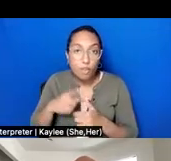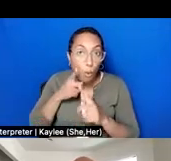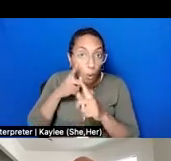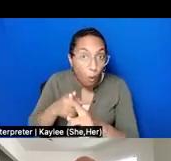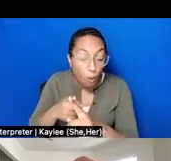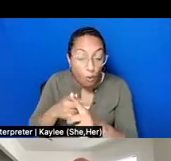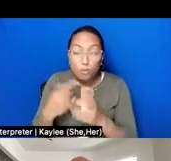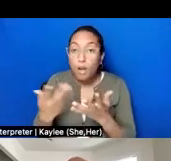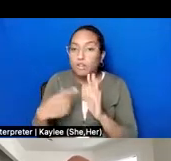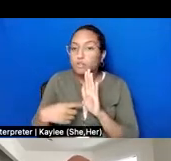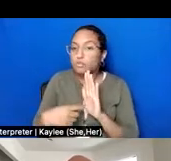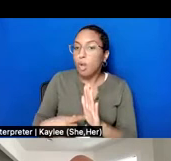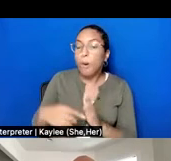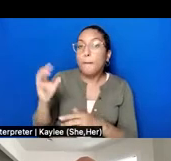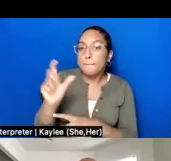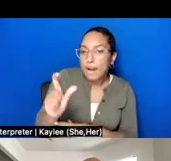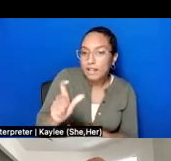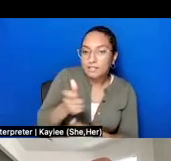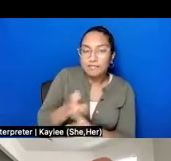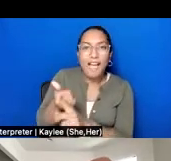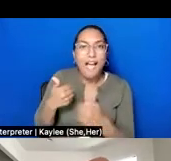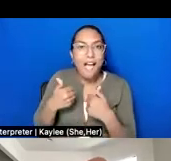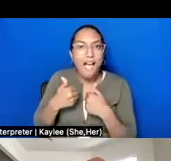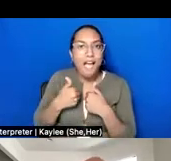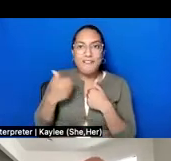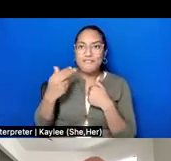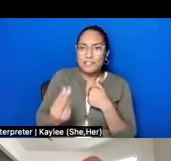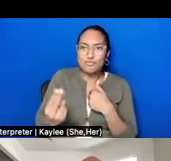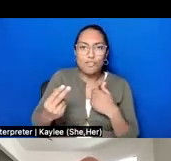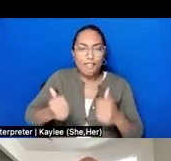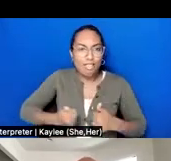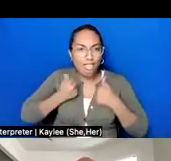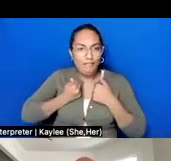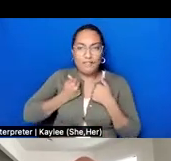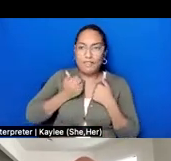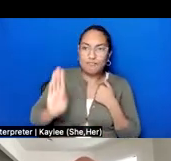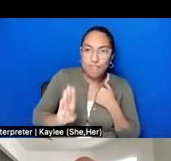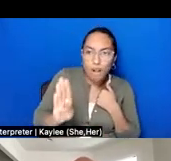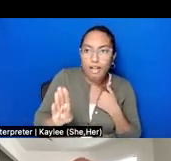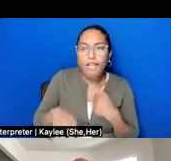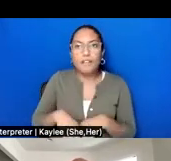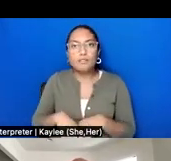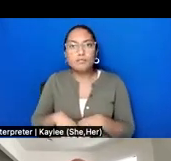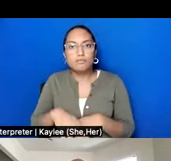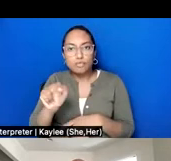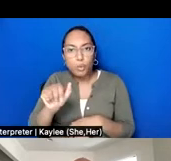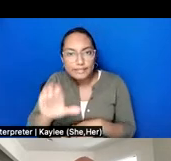Muslims have a long history in Brooklyn, in New York City, and in the United States. Second, that